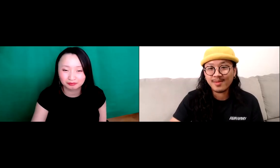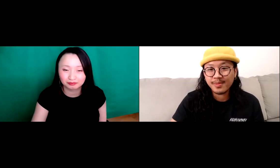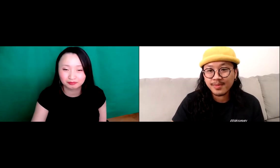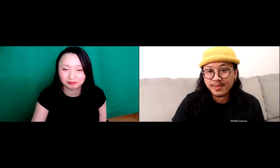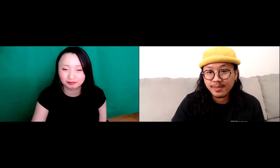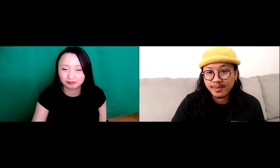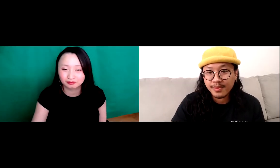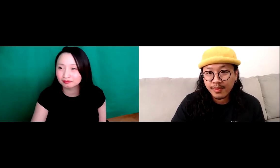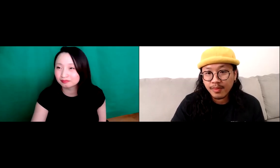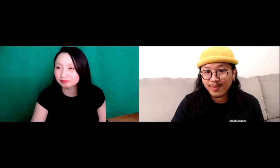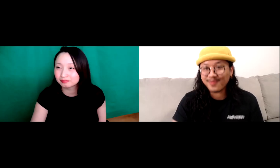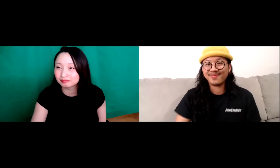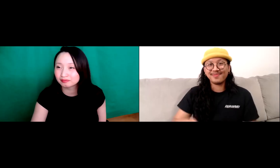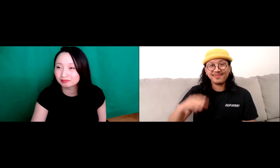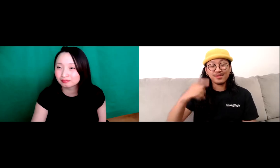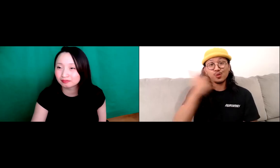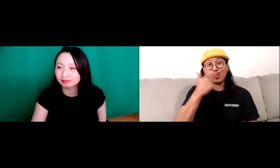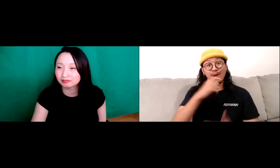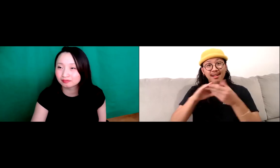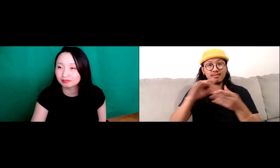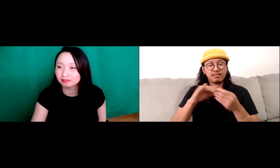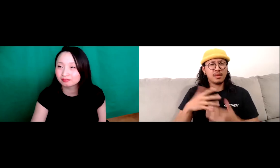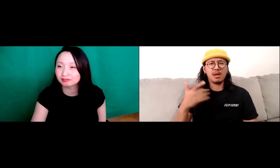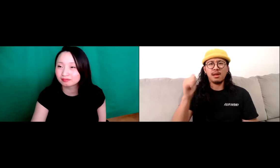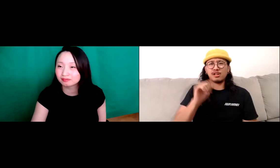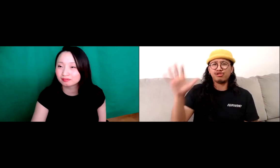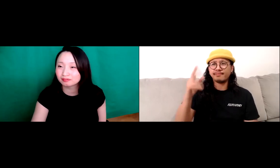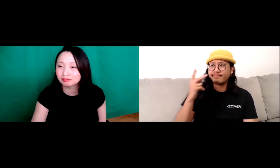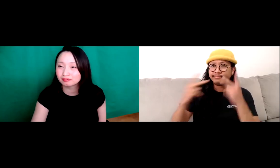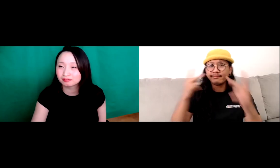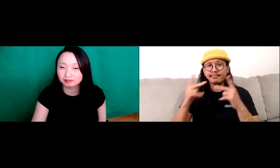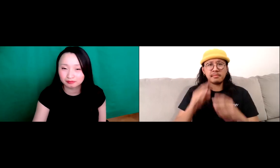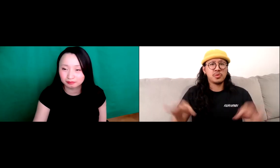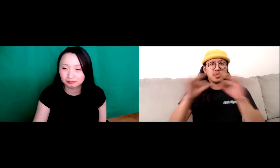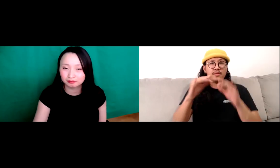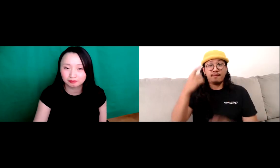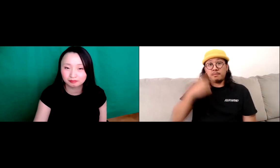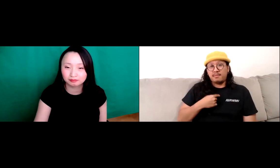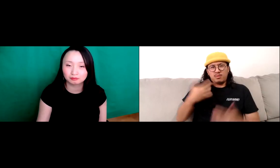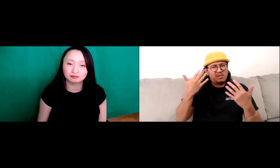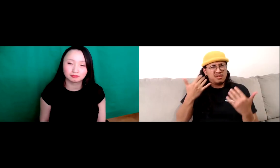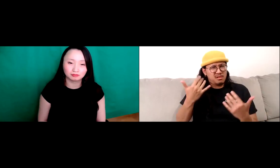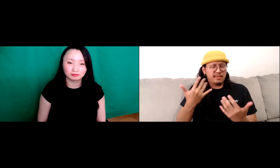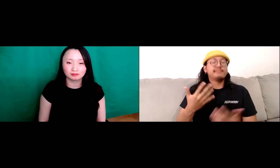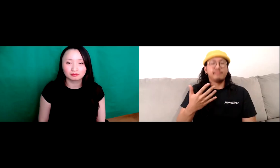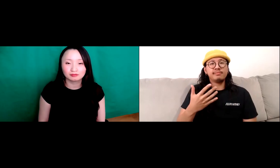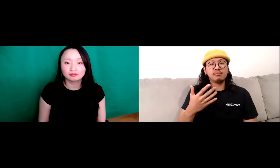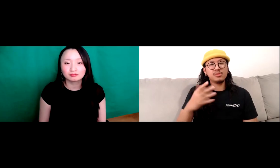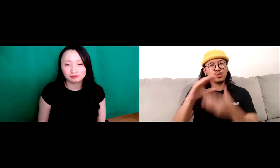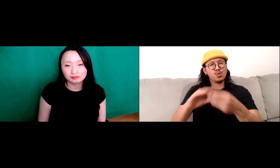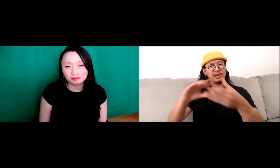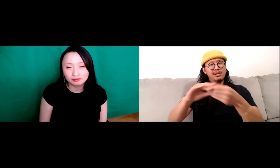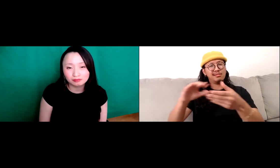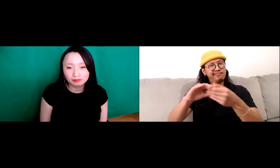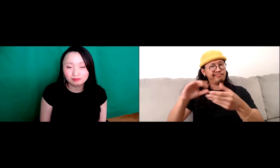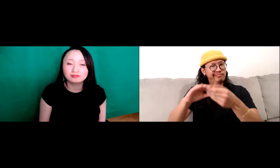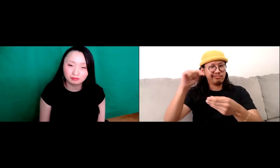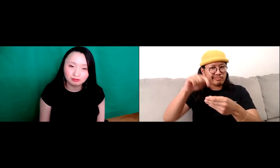So Joey speaking here. You know Asian visibility is really important to me. And the reason